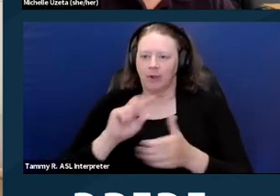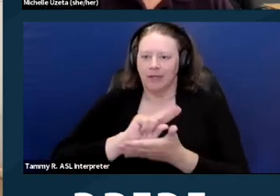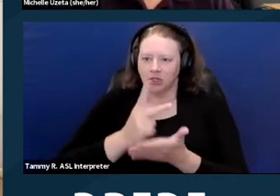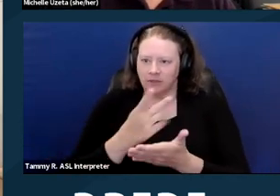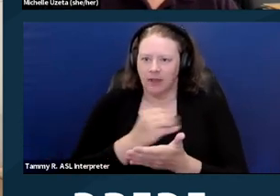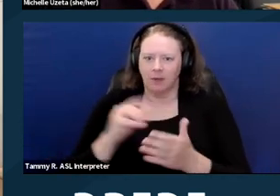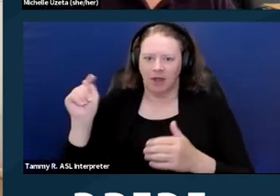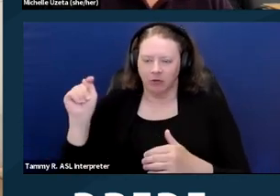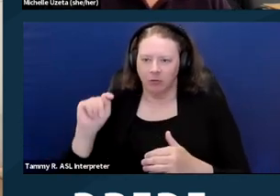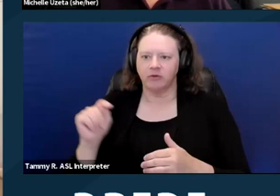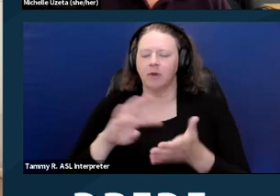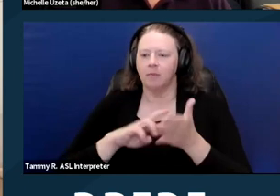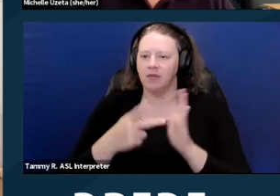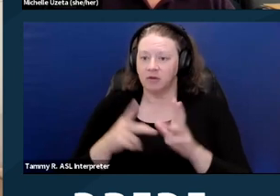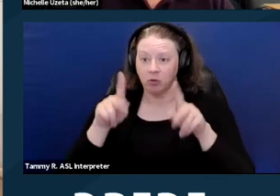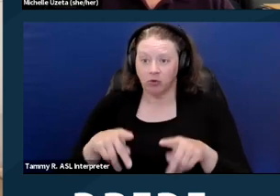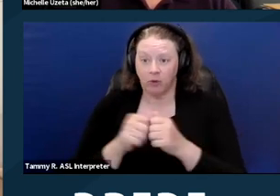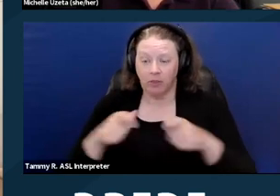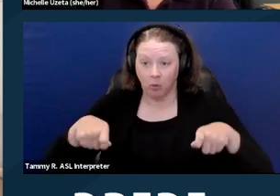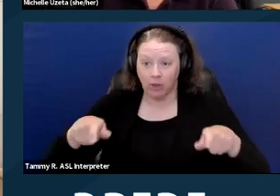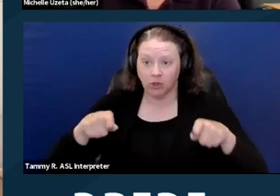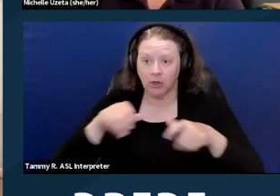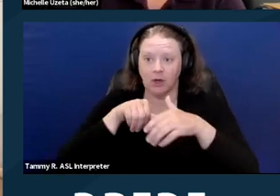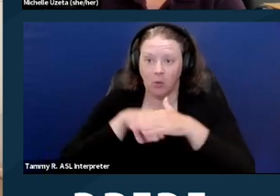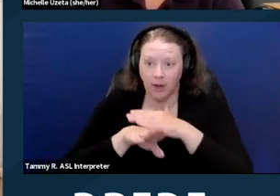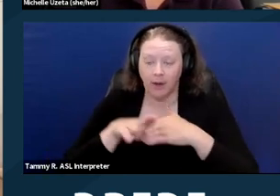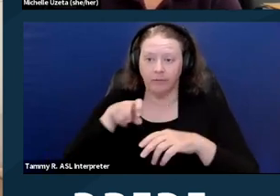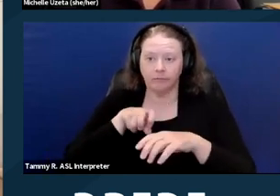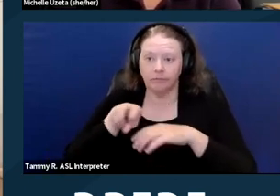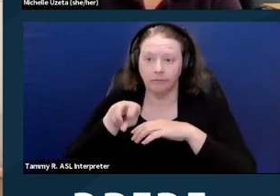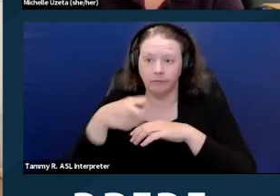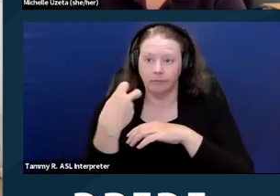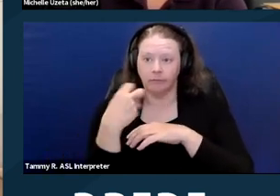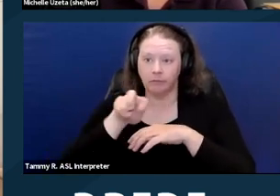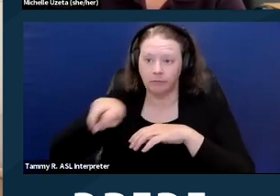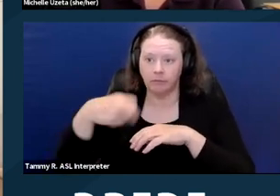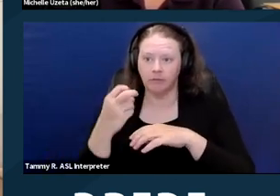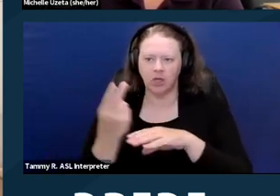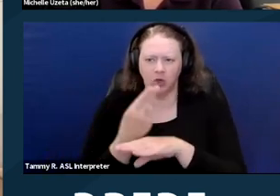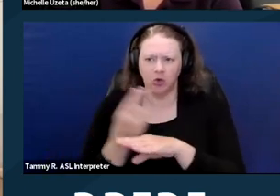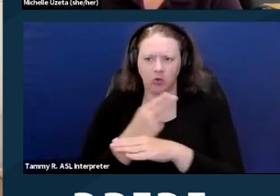so someone with a wheelchair can go in, turn their wheelchair around, and use that space. Next slide.